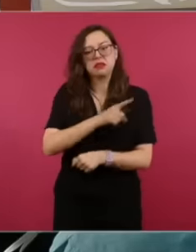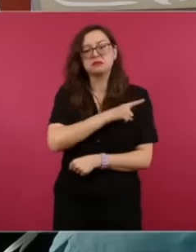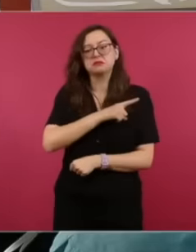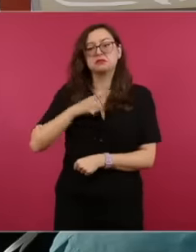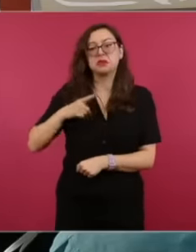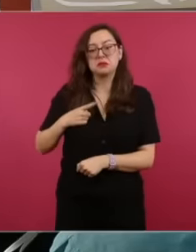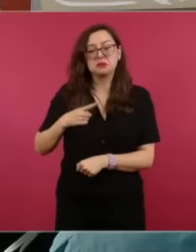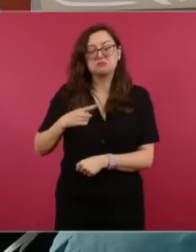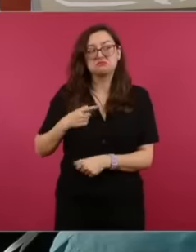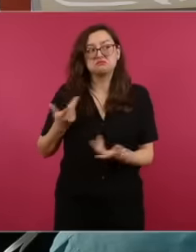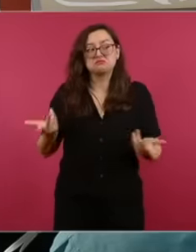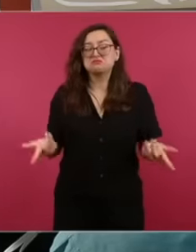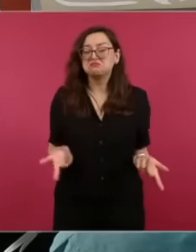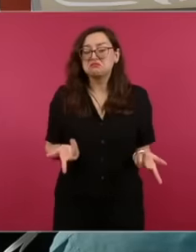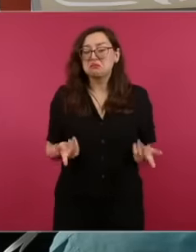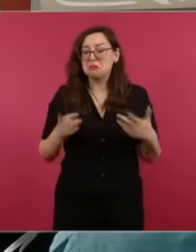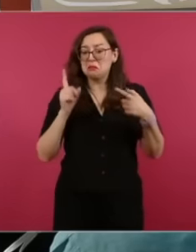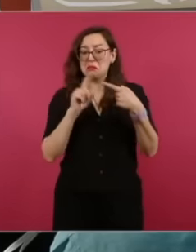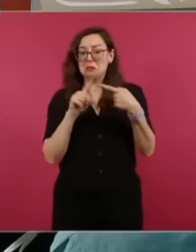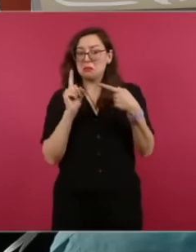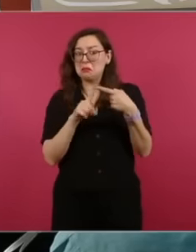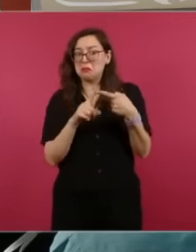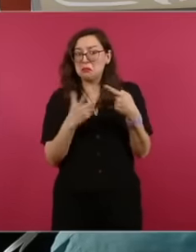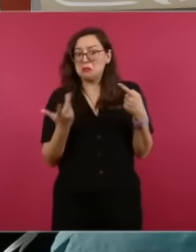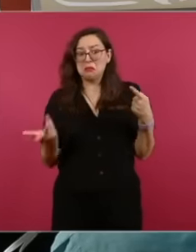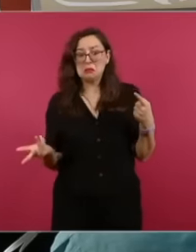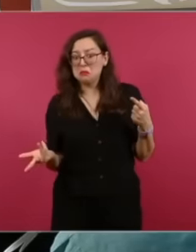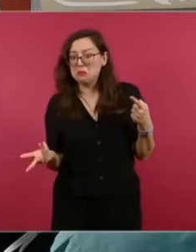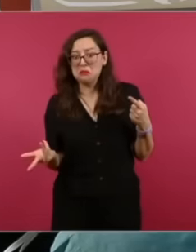has earned the respect of all the countries in the